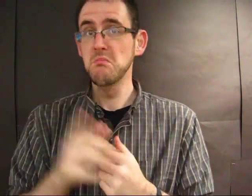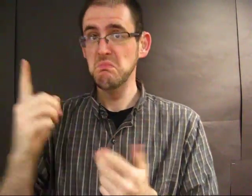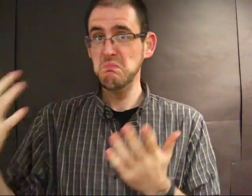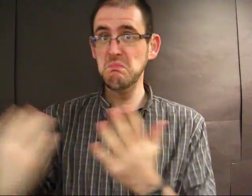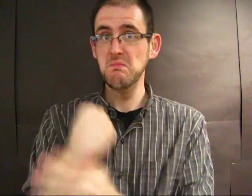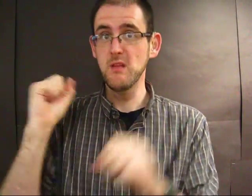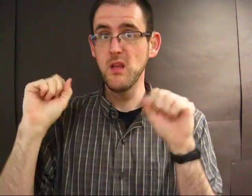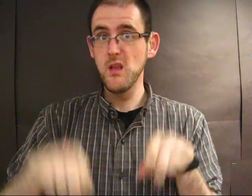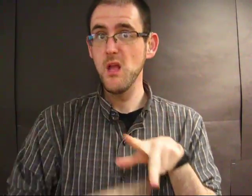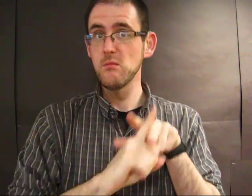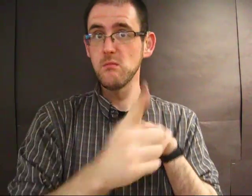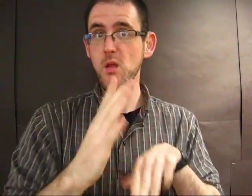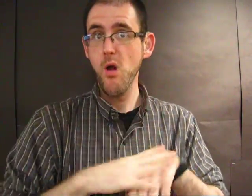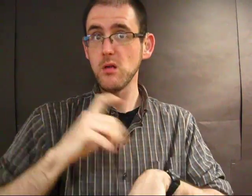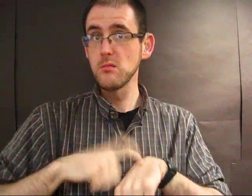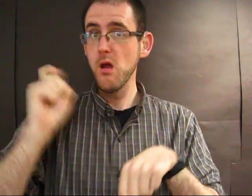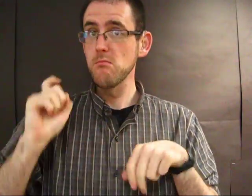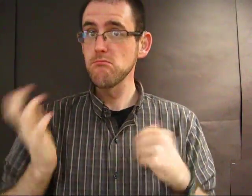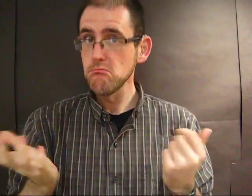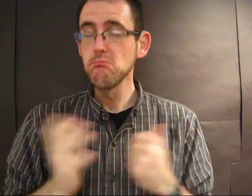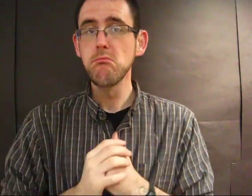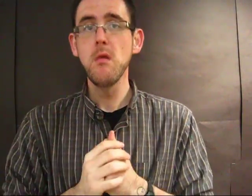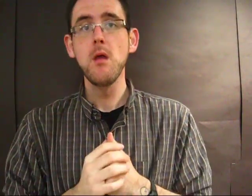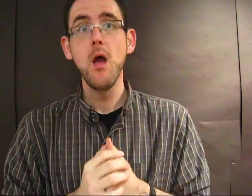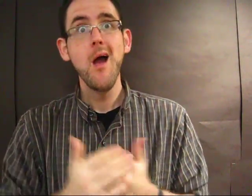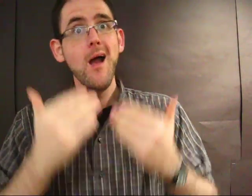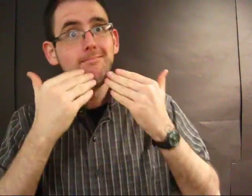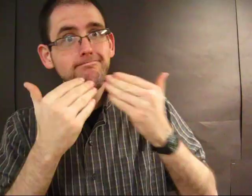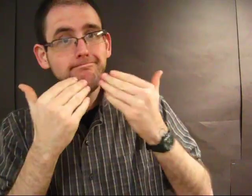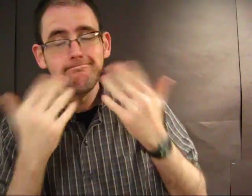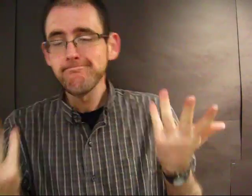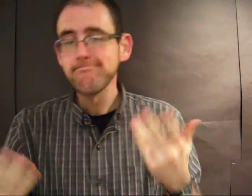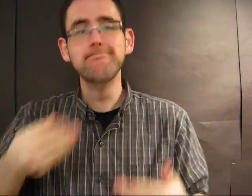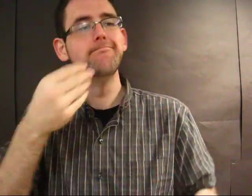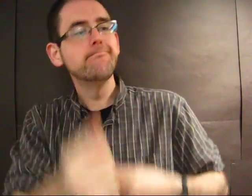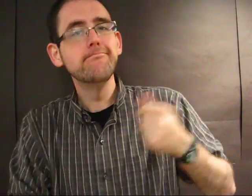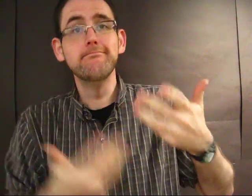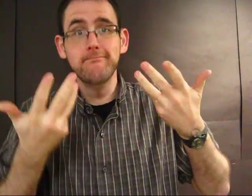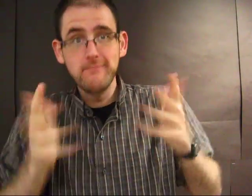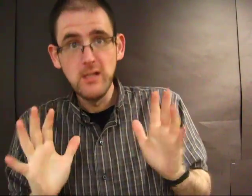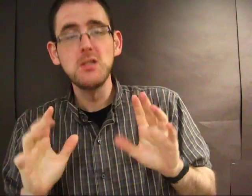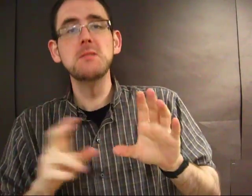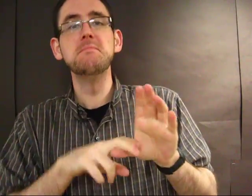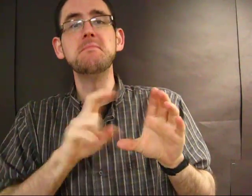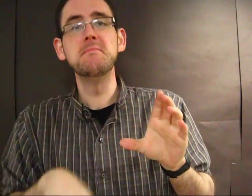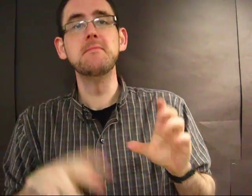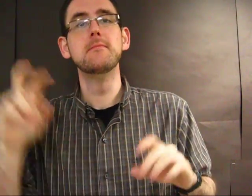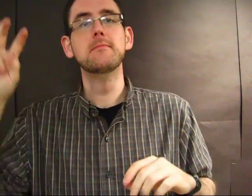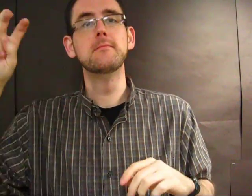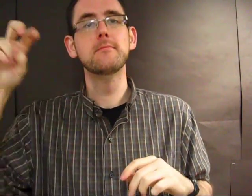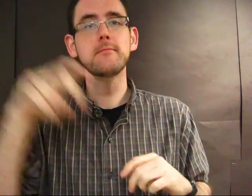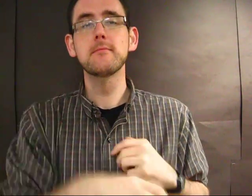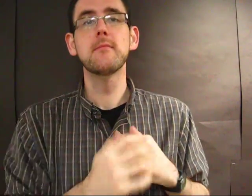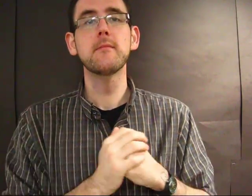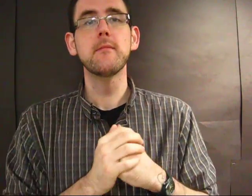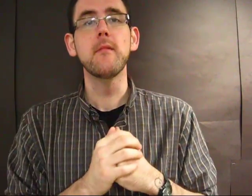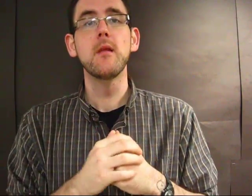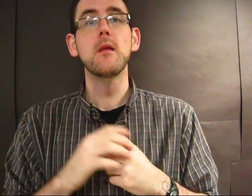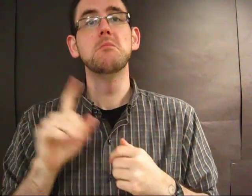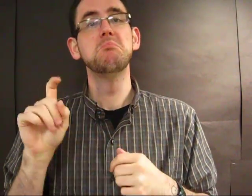But she can use it to get to work on time. She thanks him, pays, finds it, and climbs down.